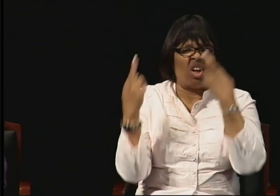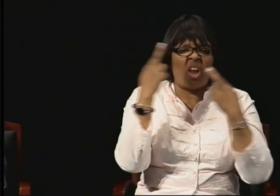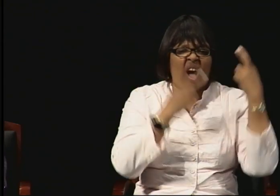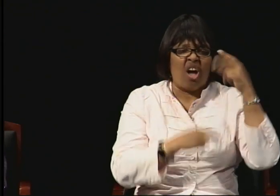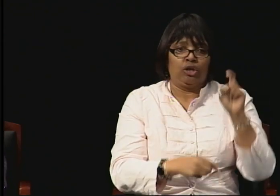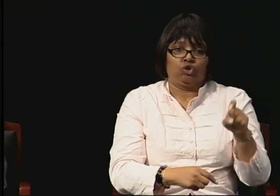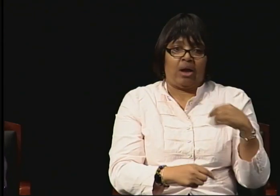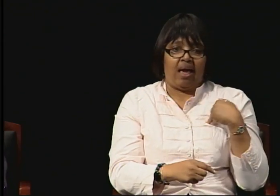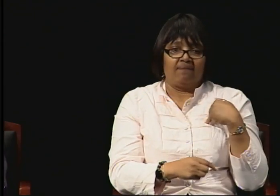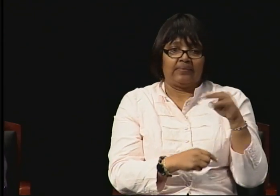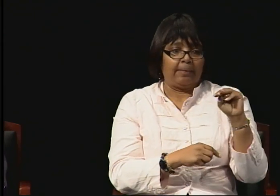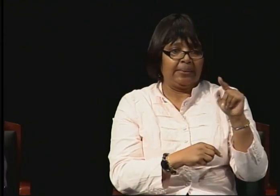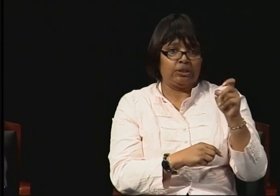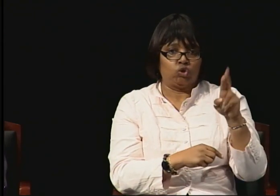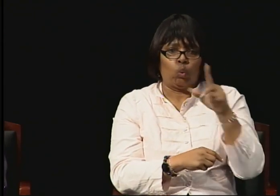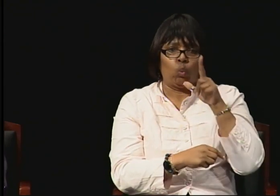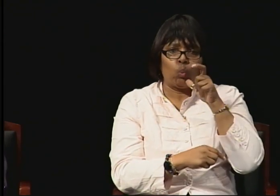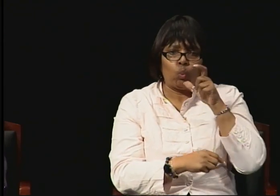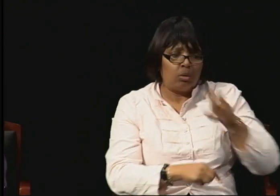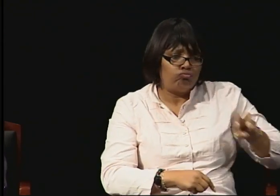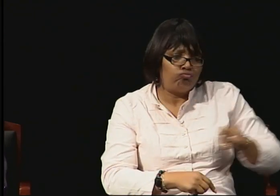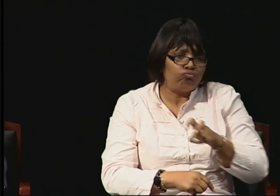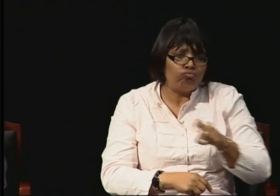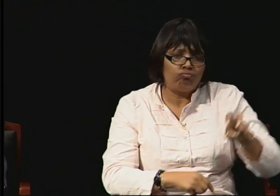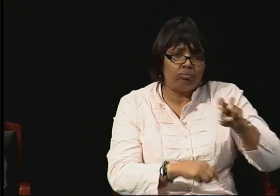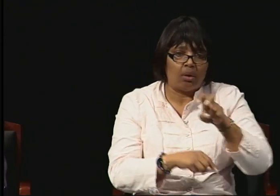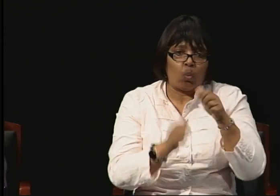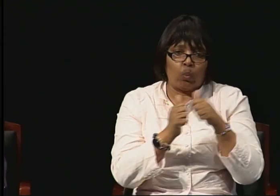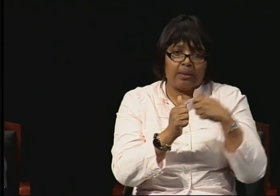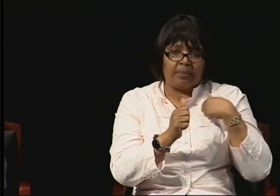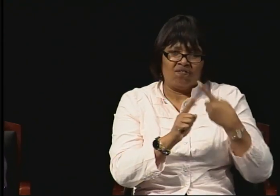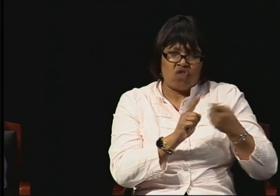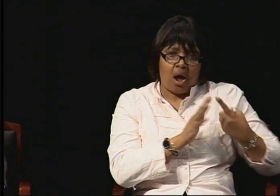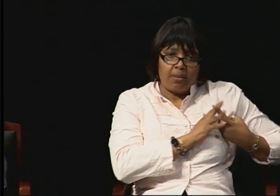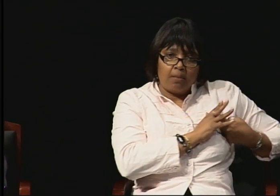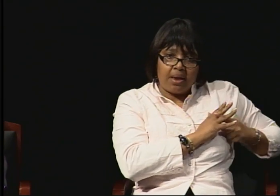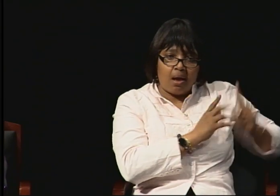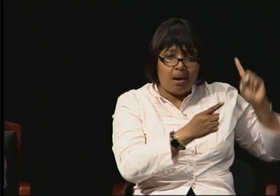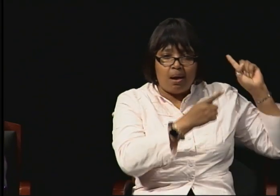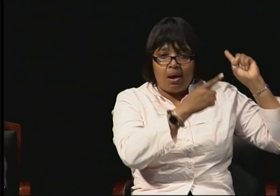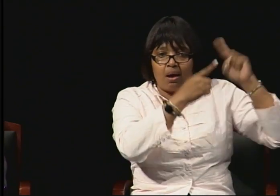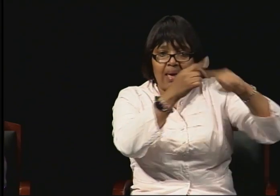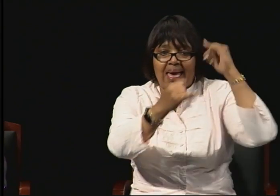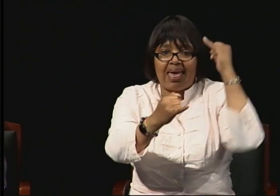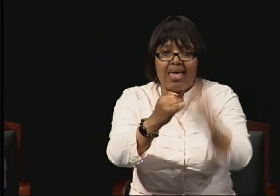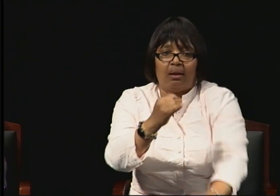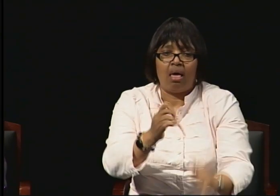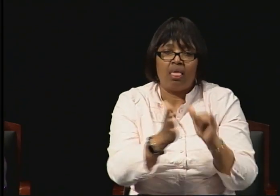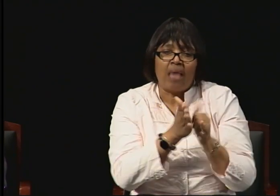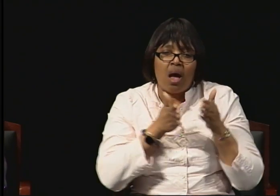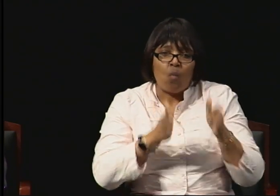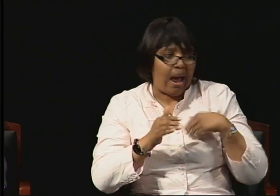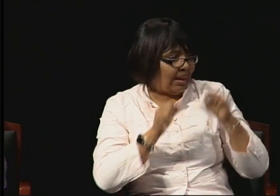from beginning to end. That way I would be able to know and ask for the wisdom and support that I would have needed